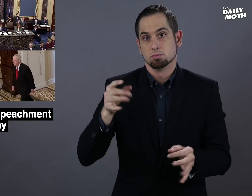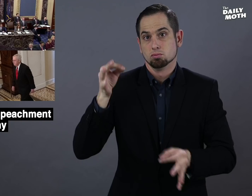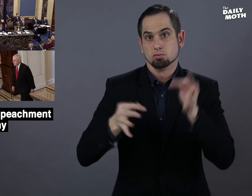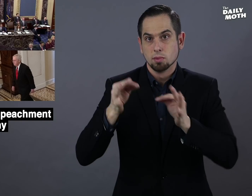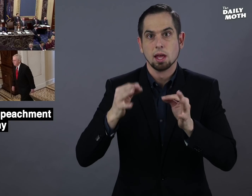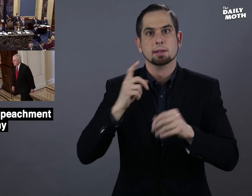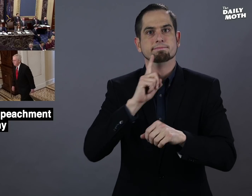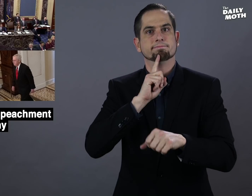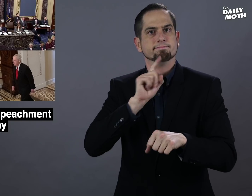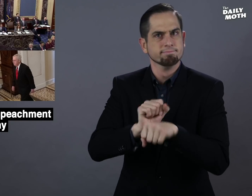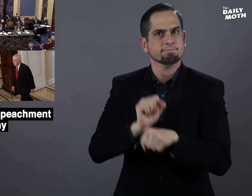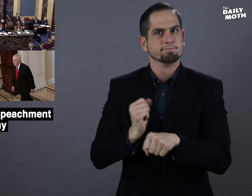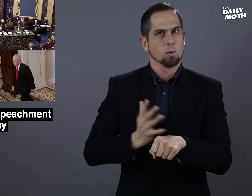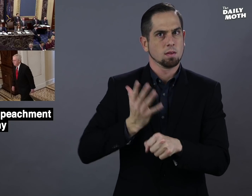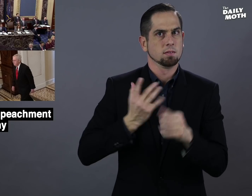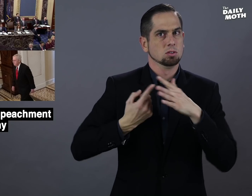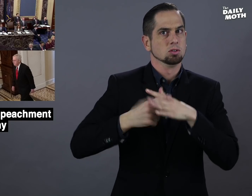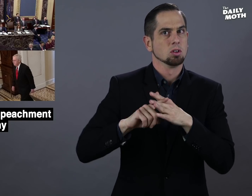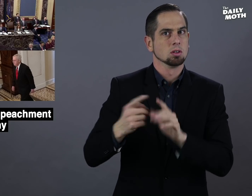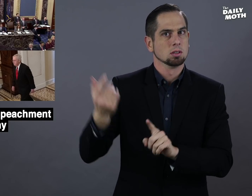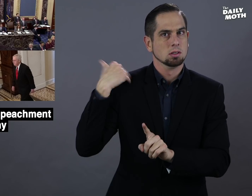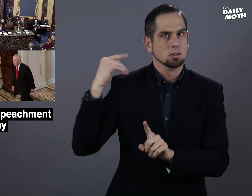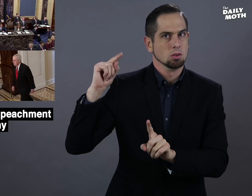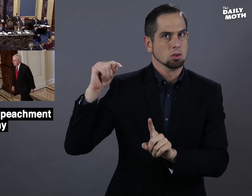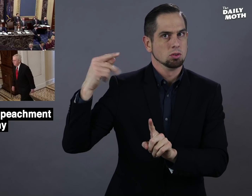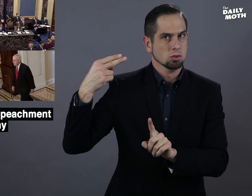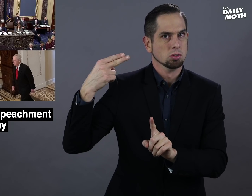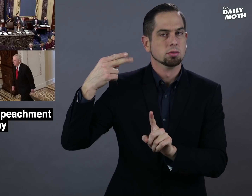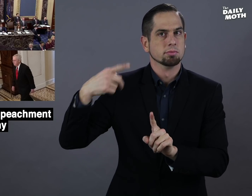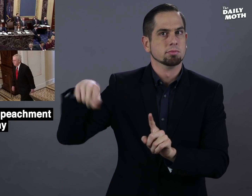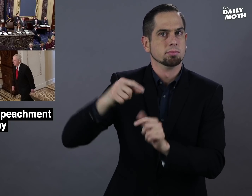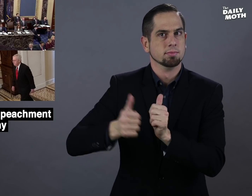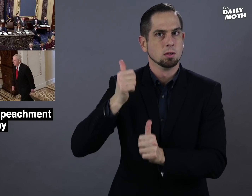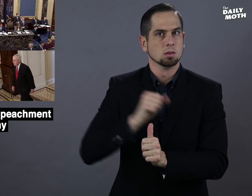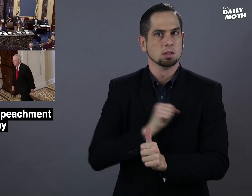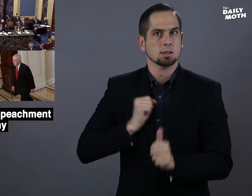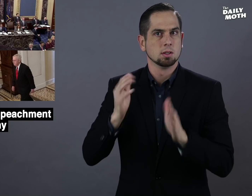The trial officially started on Thursday with most of